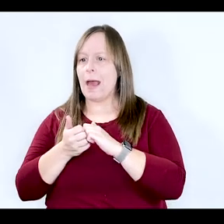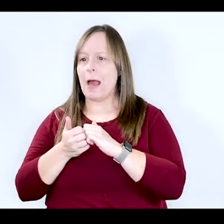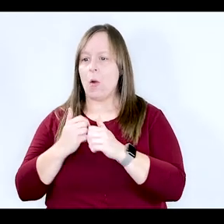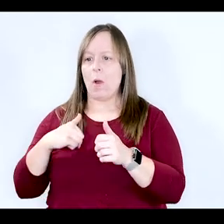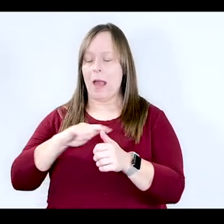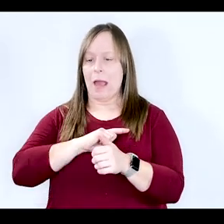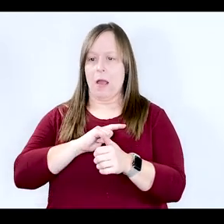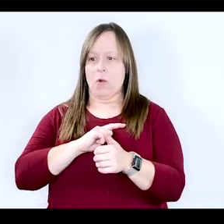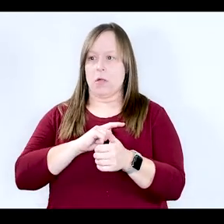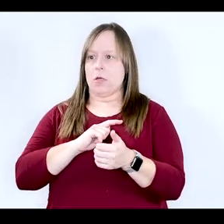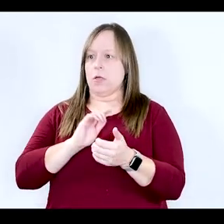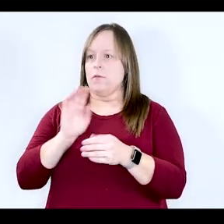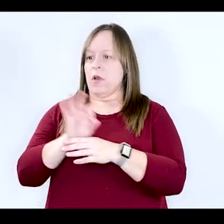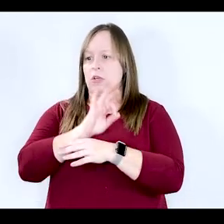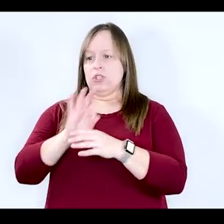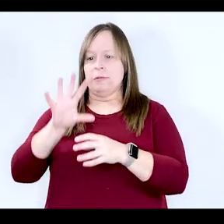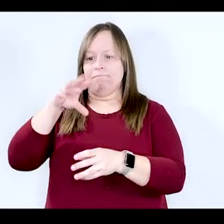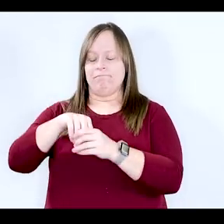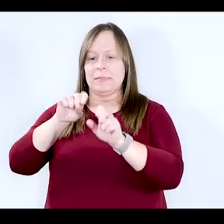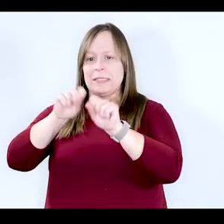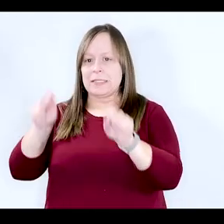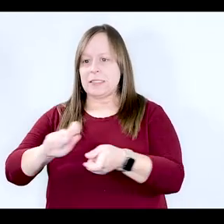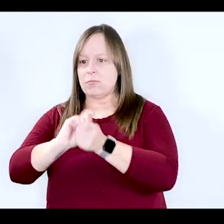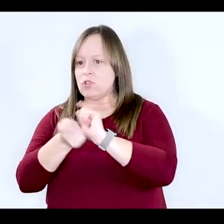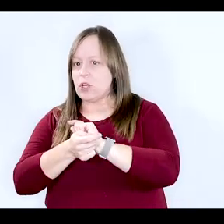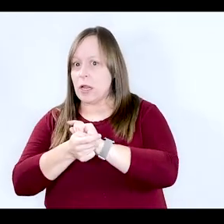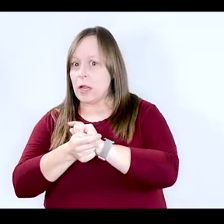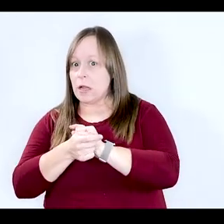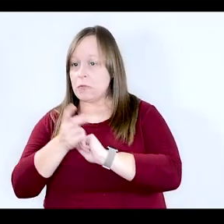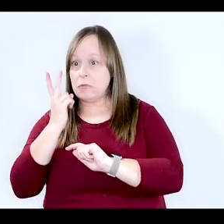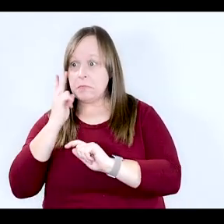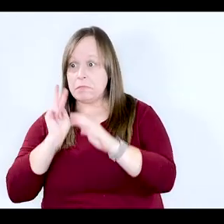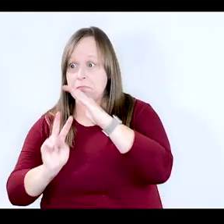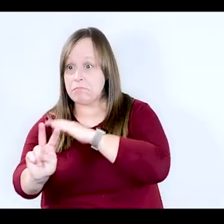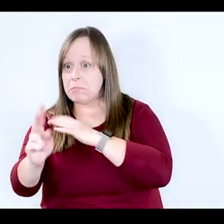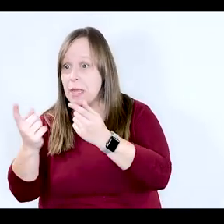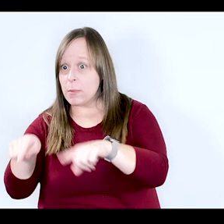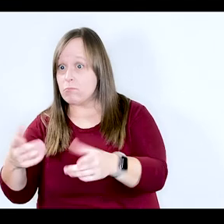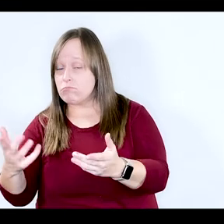within this system change or will it? Do you see that happening?